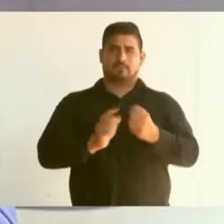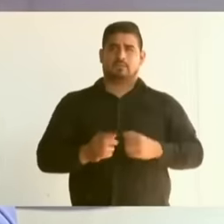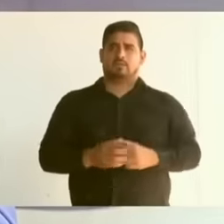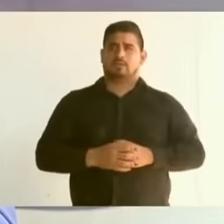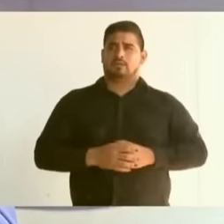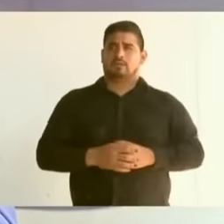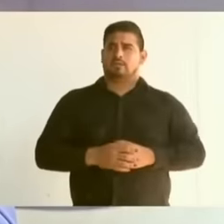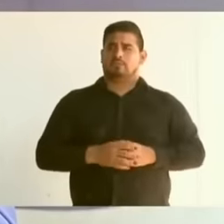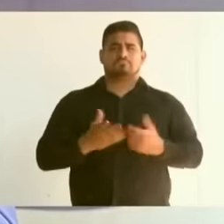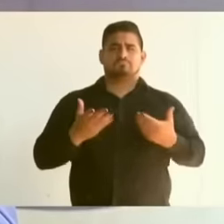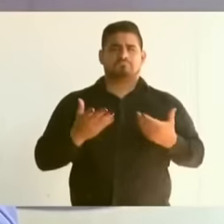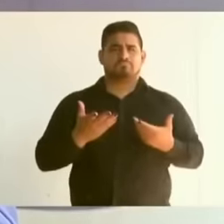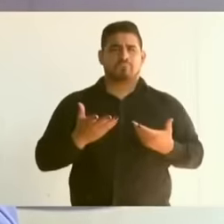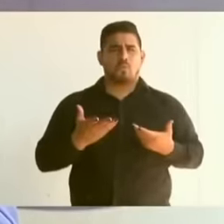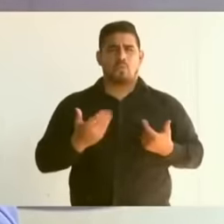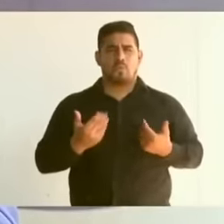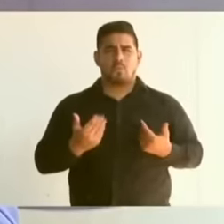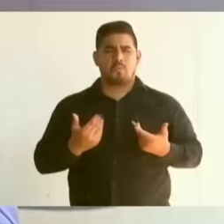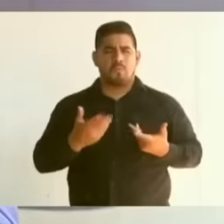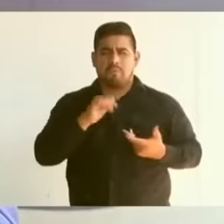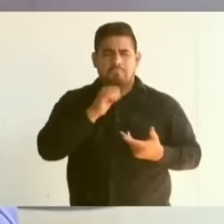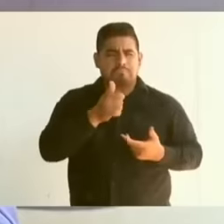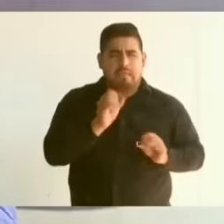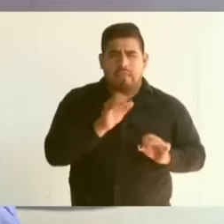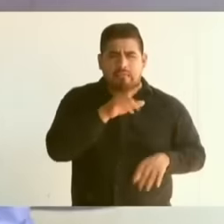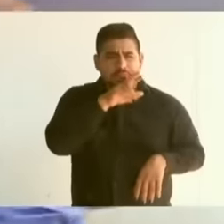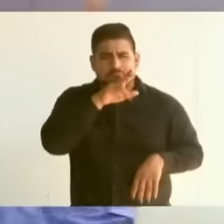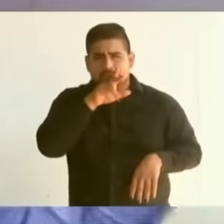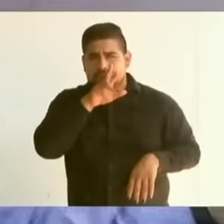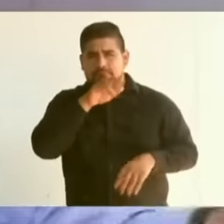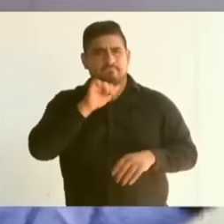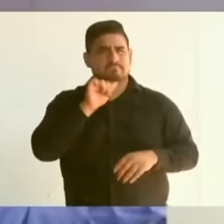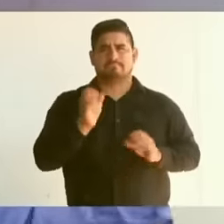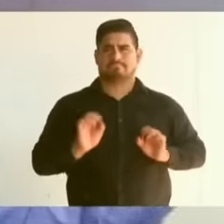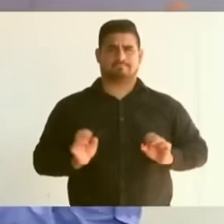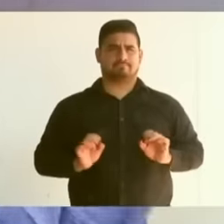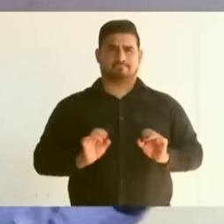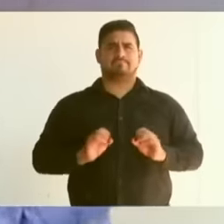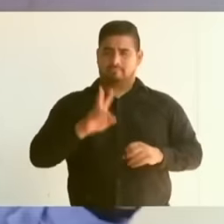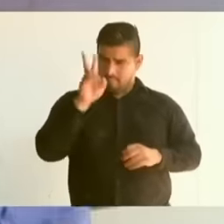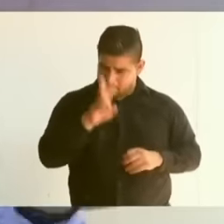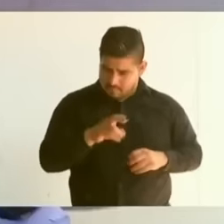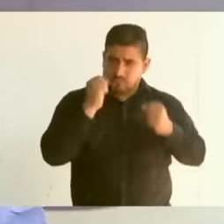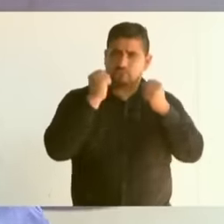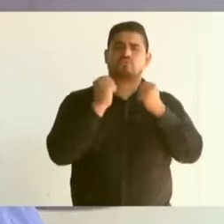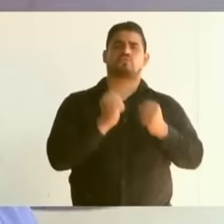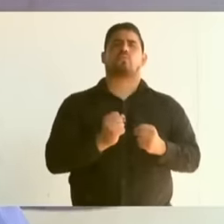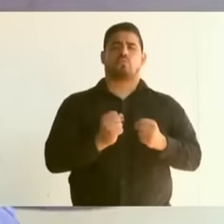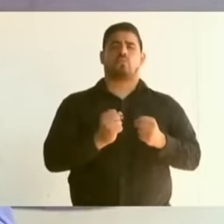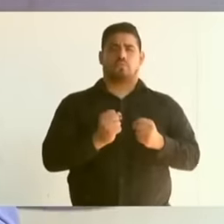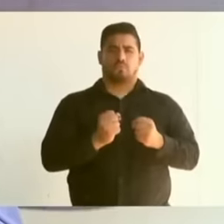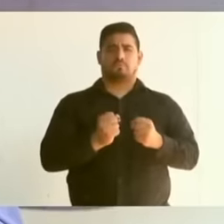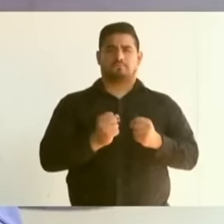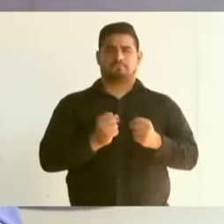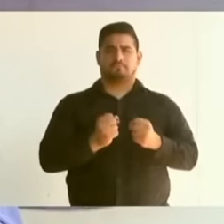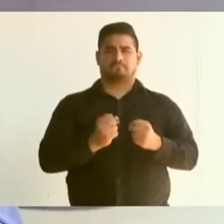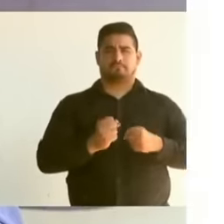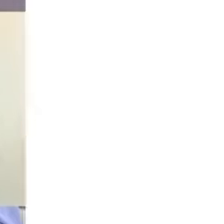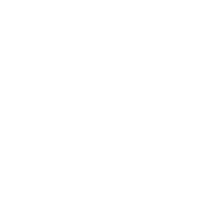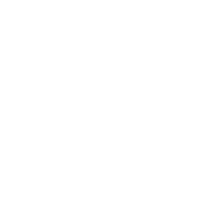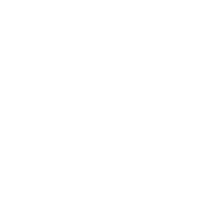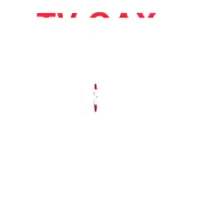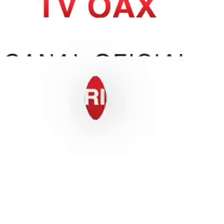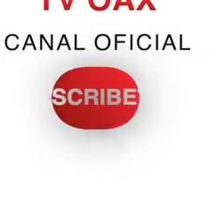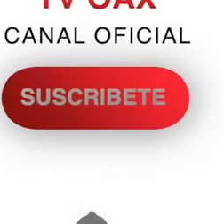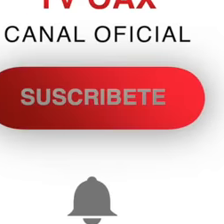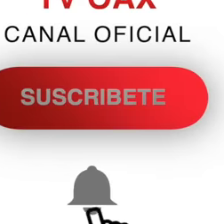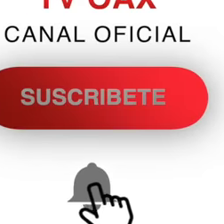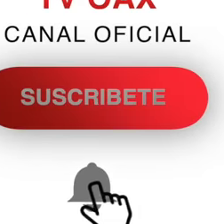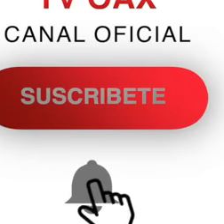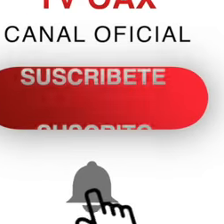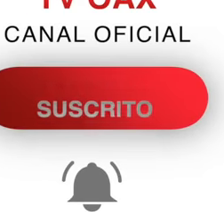nothing What to worry about eh the relief is guaranteed eh And there will be continuity in